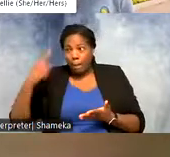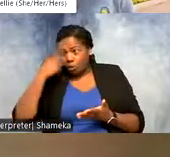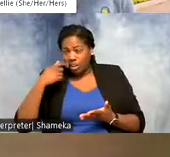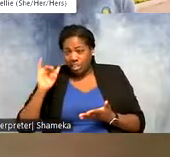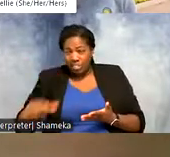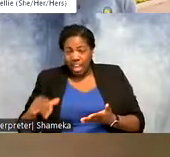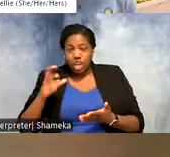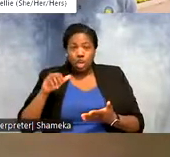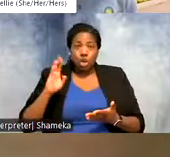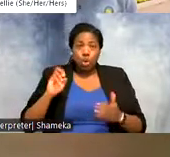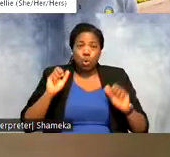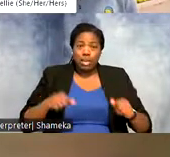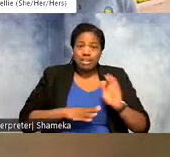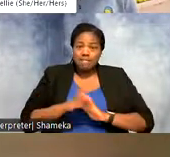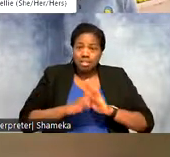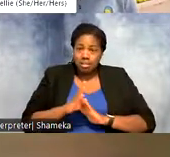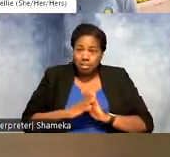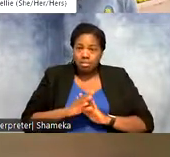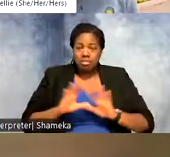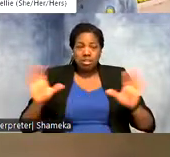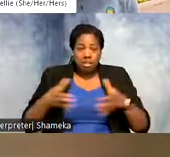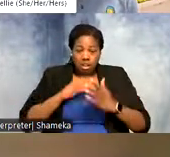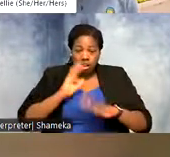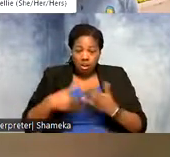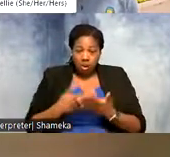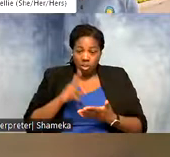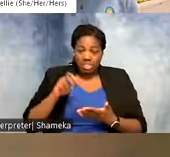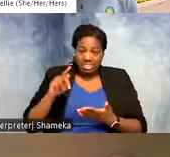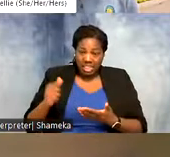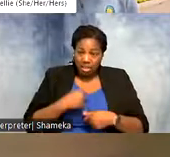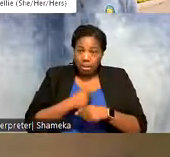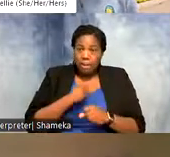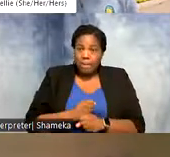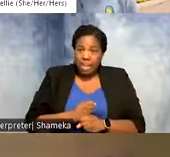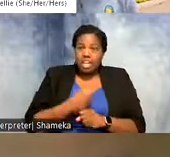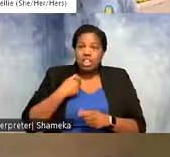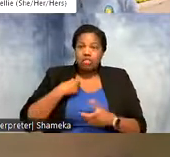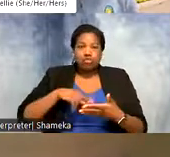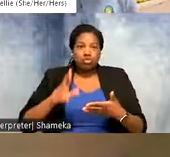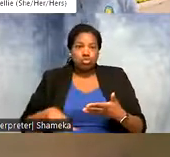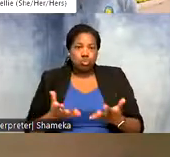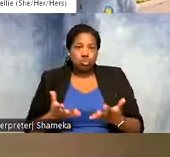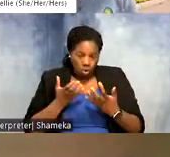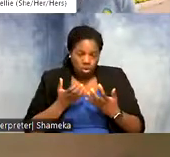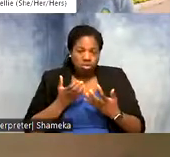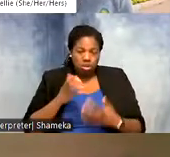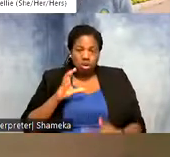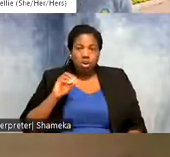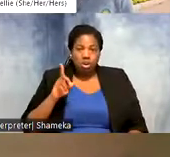can create combine all that data and create the the outputs that we need. So the codes can use